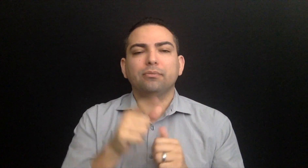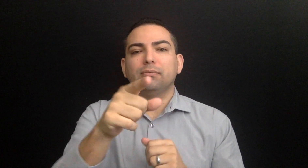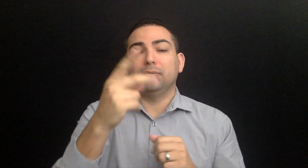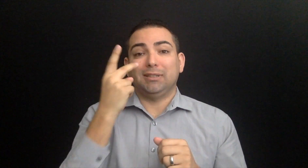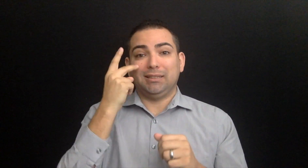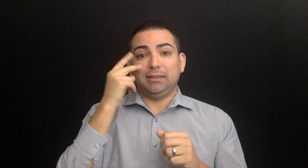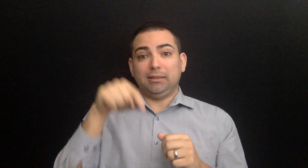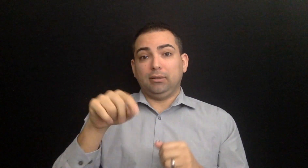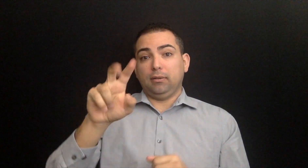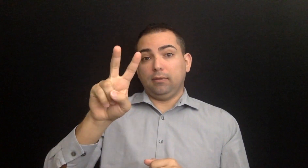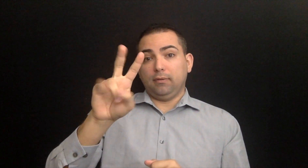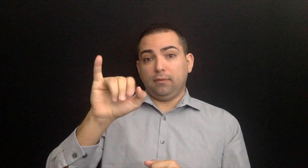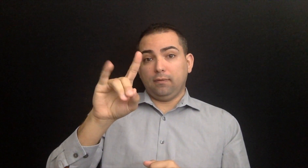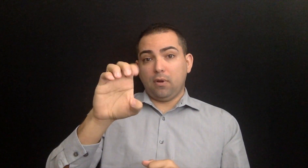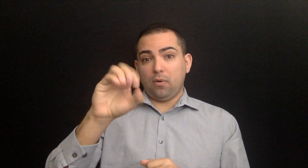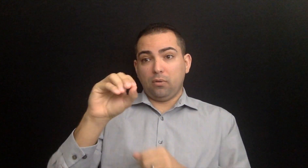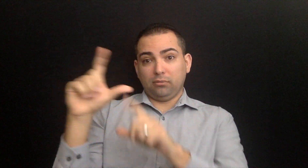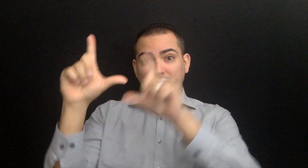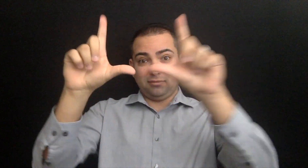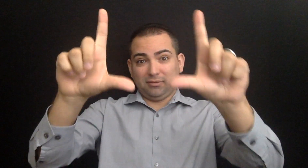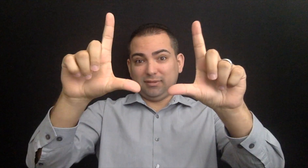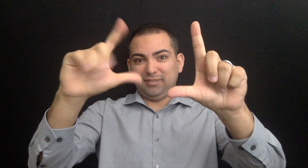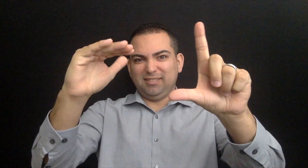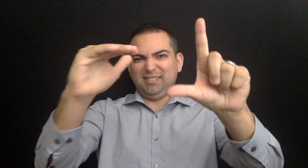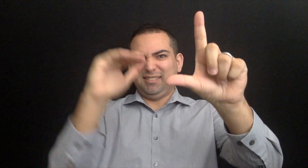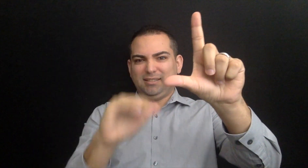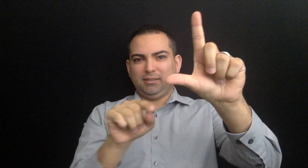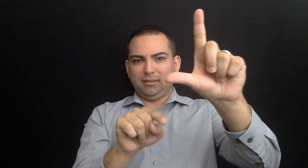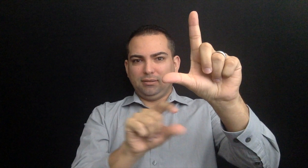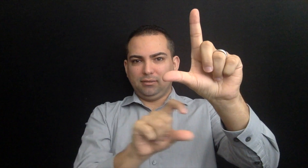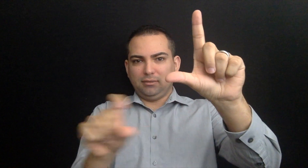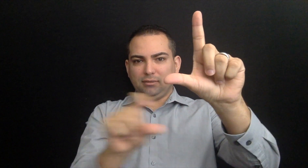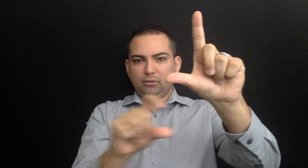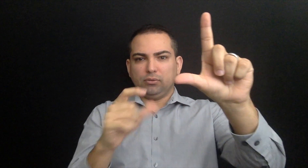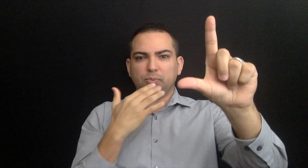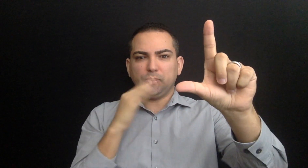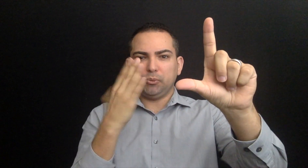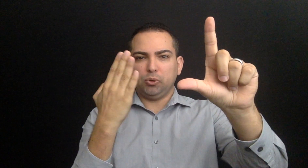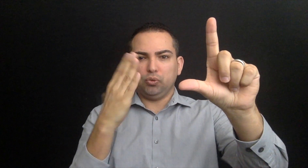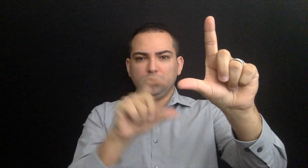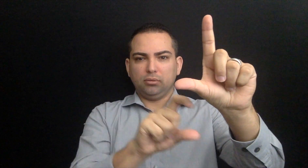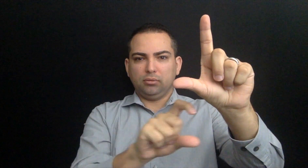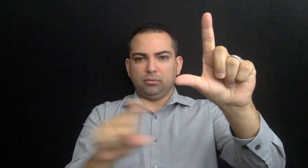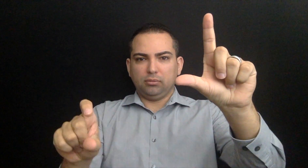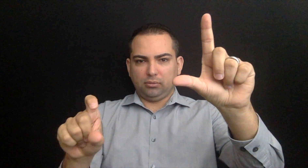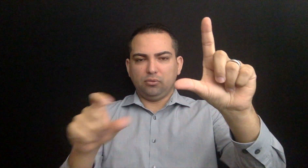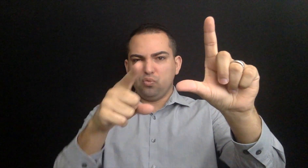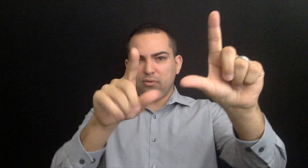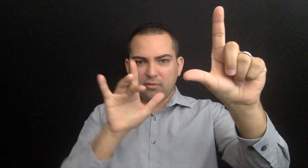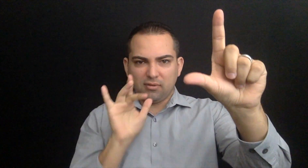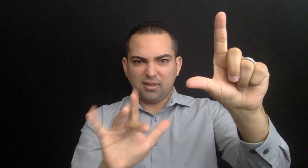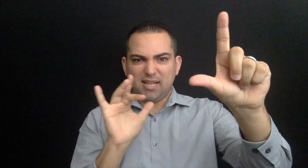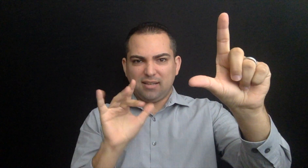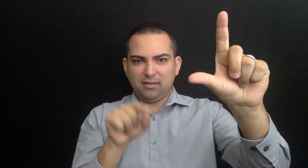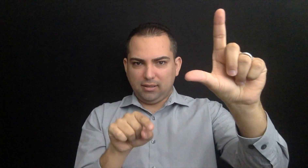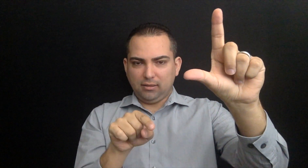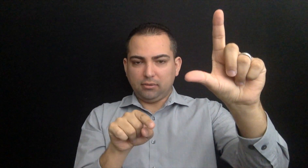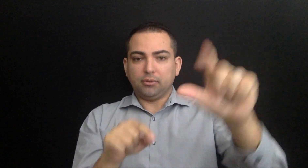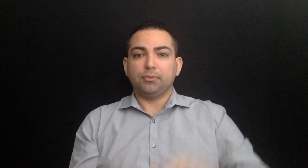Please lookout for the blue box below the video, select that.